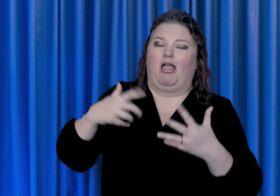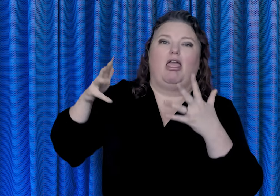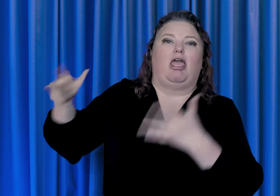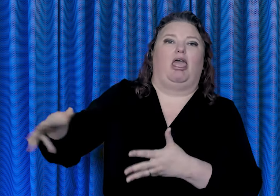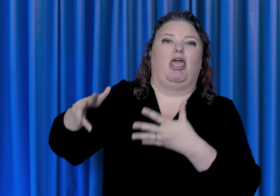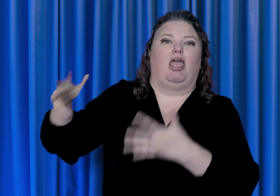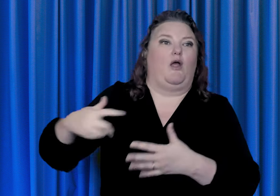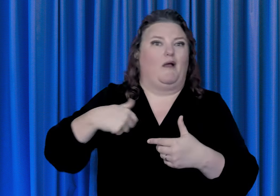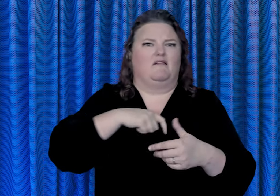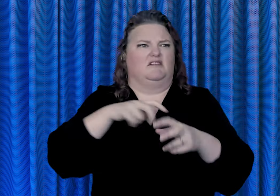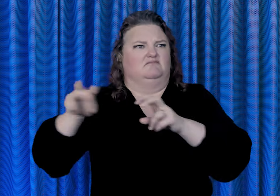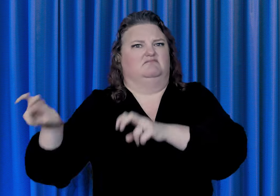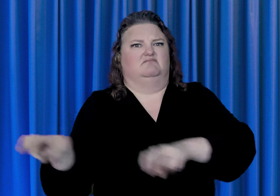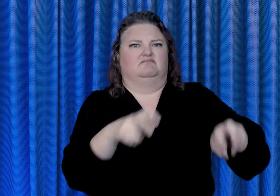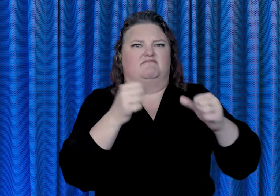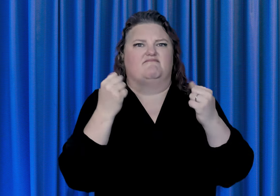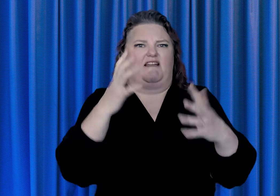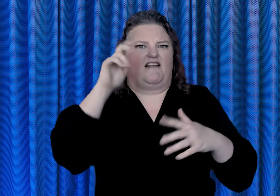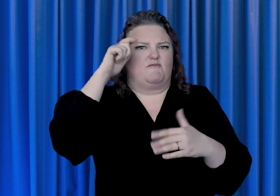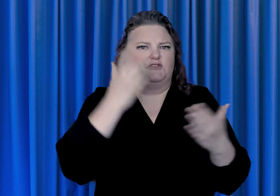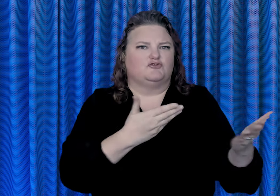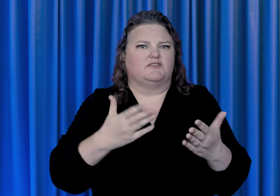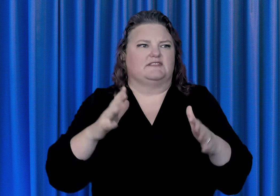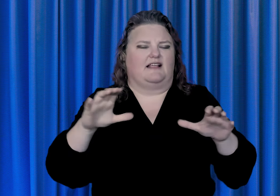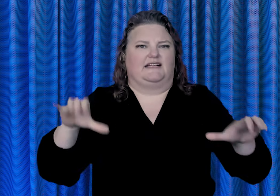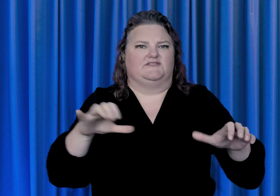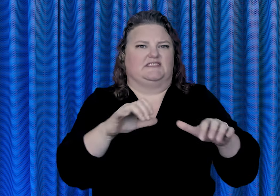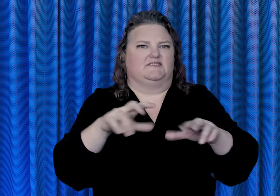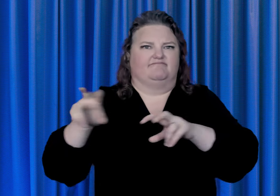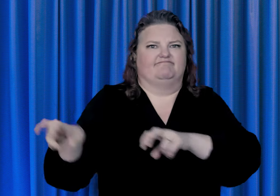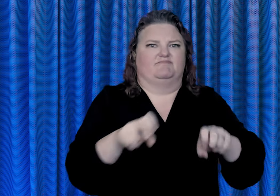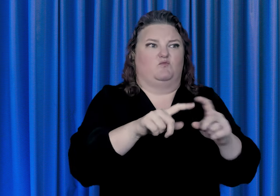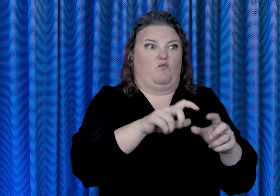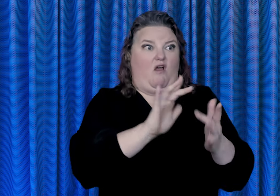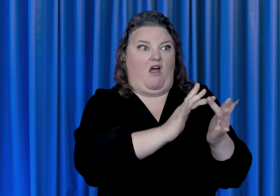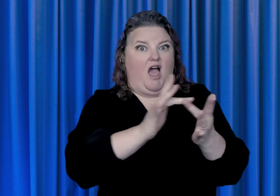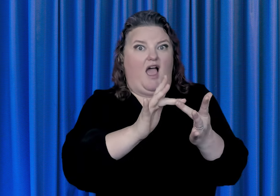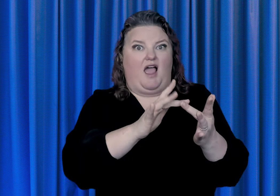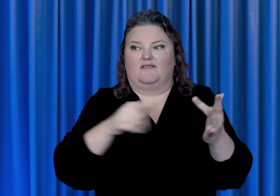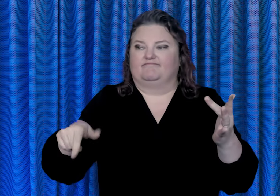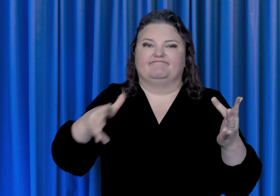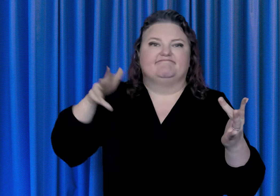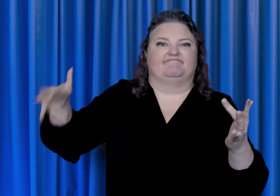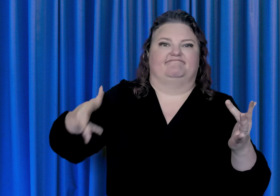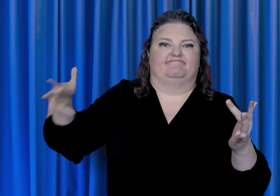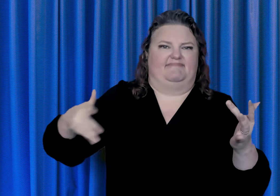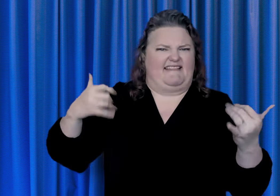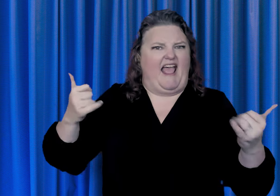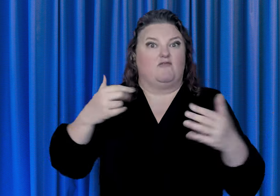witnessed more services and government activity increasingly move online. This rule is helping